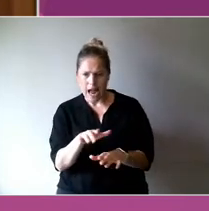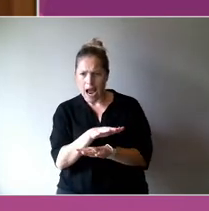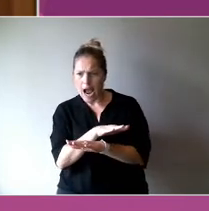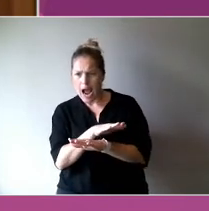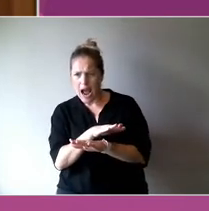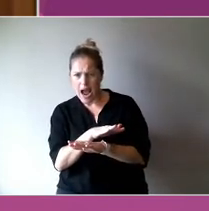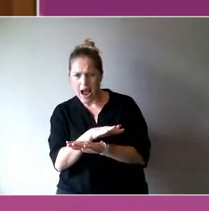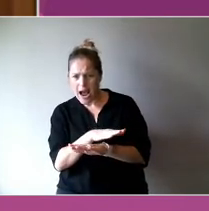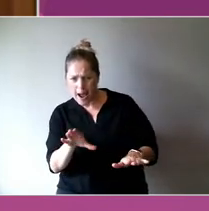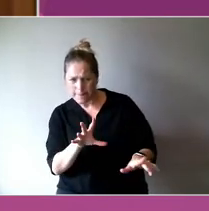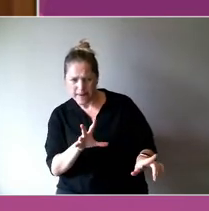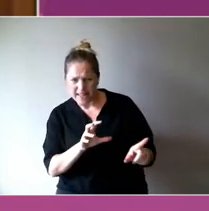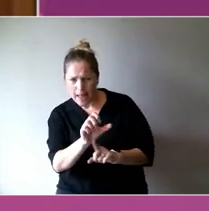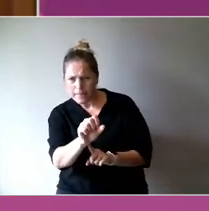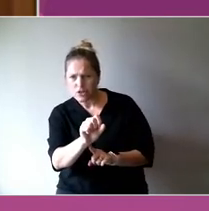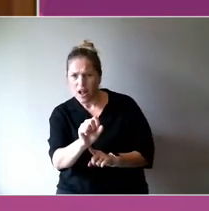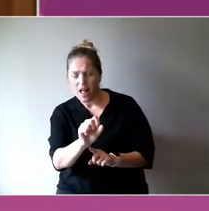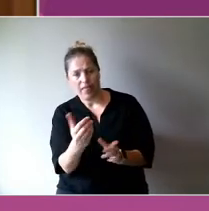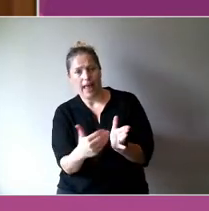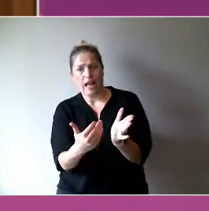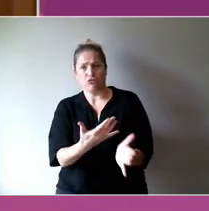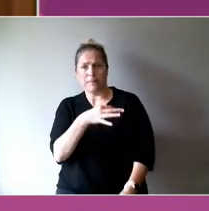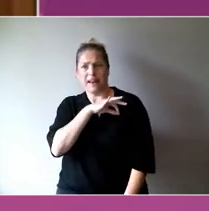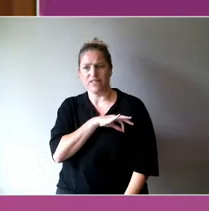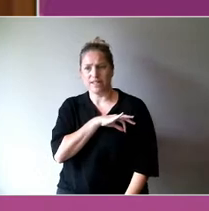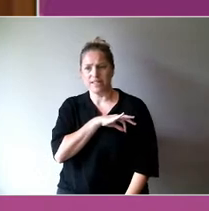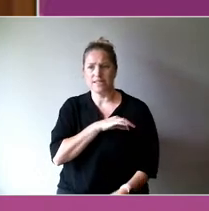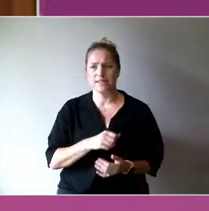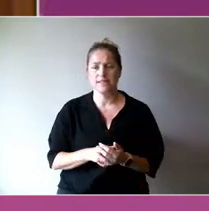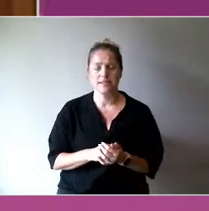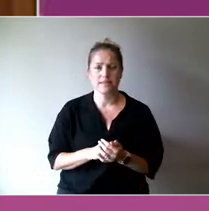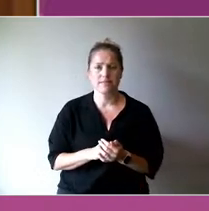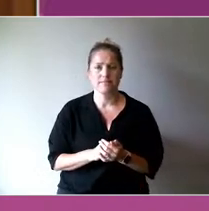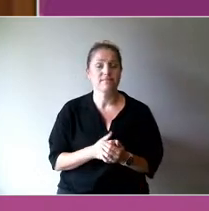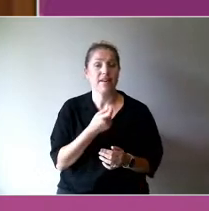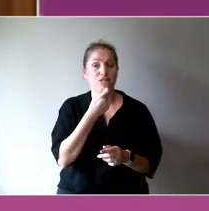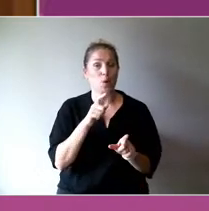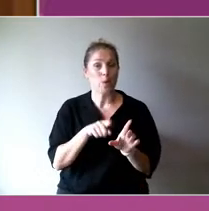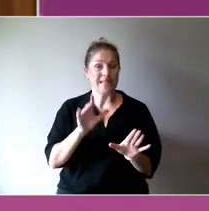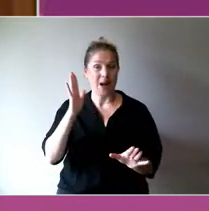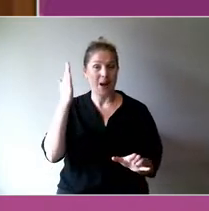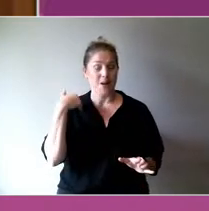that may occur. Years ago I was really fortunate to be able to visit some remote Aboriginal communities